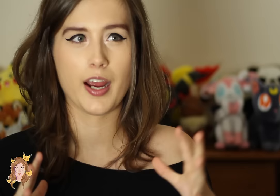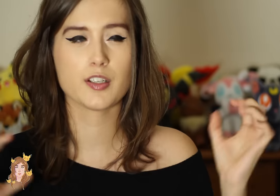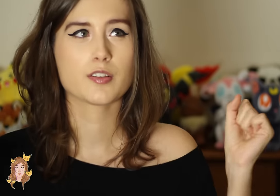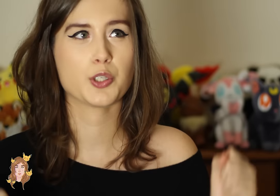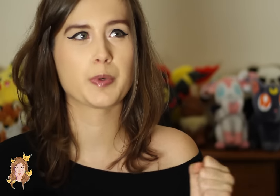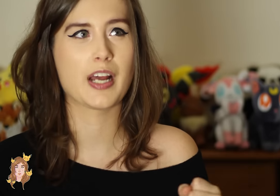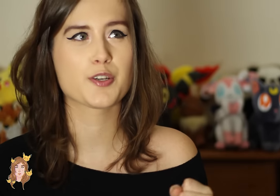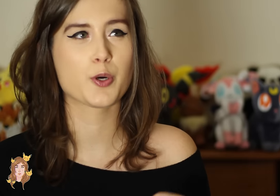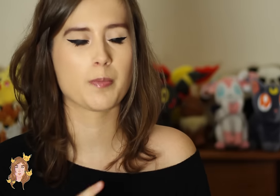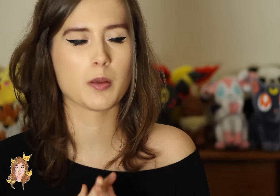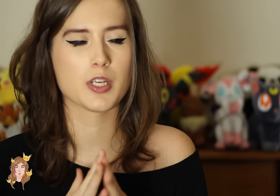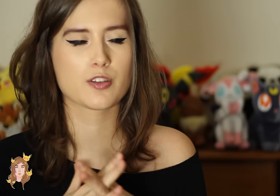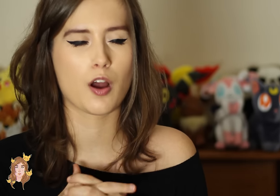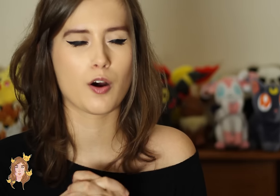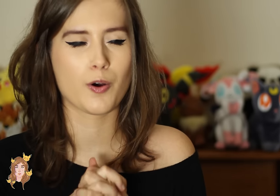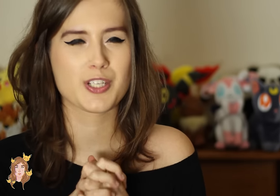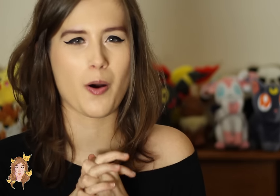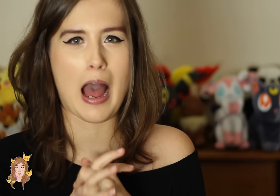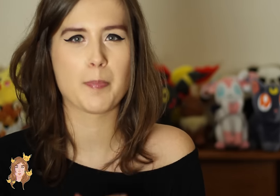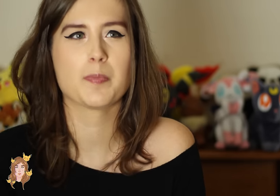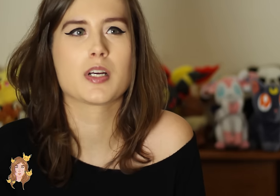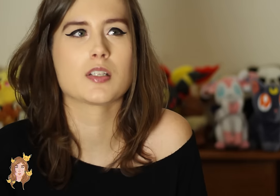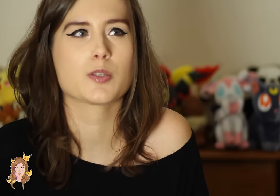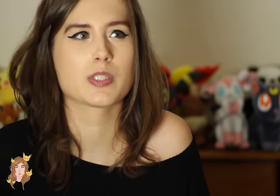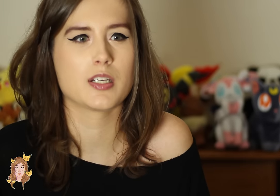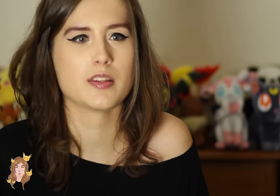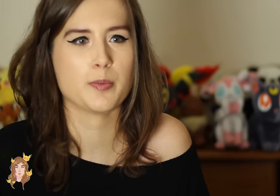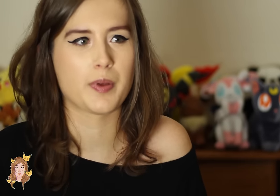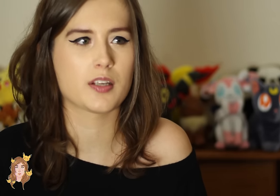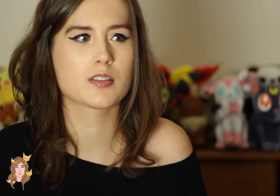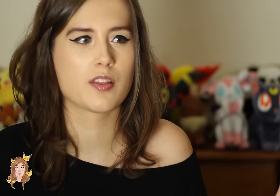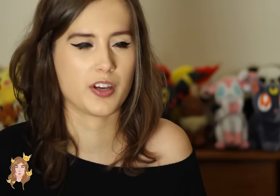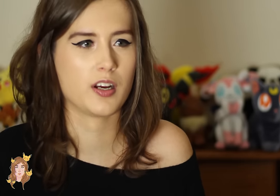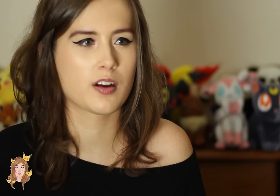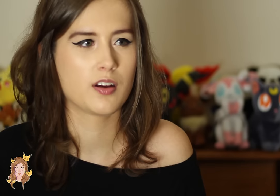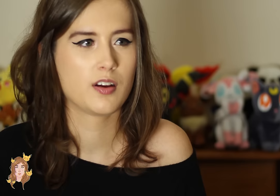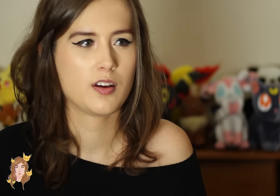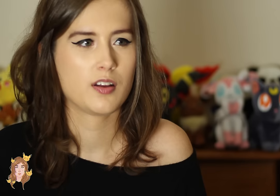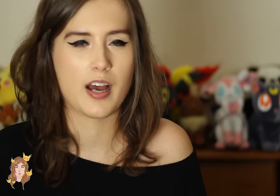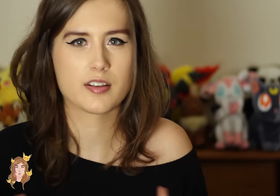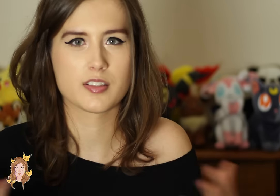And Supernatural made me so, so happy because this was, like, the best thing that has a